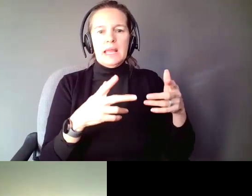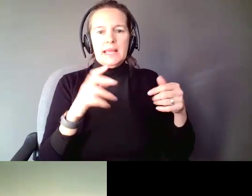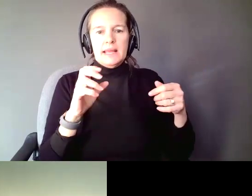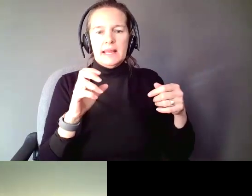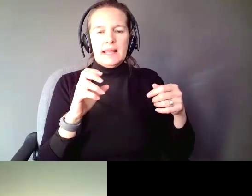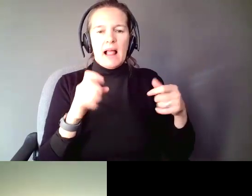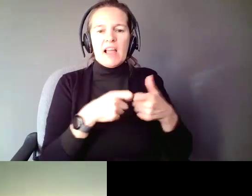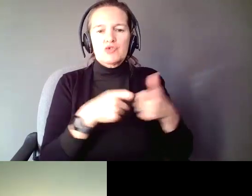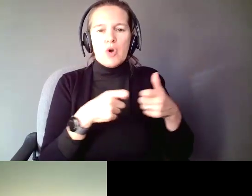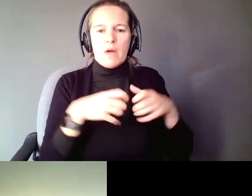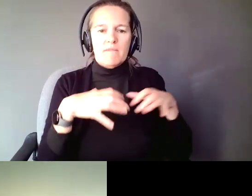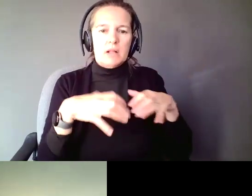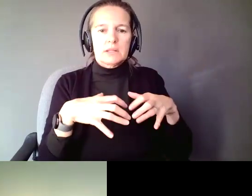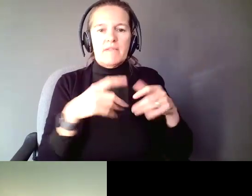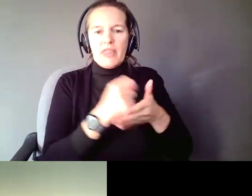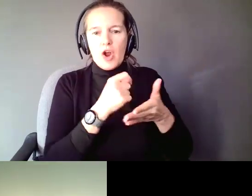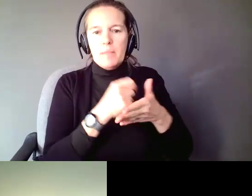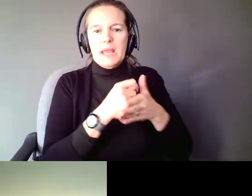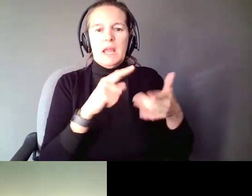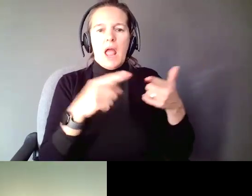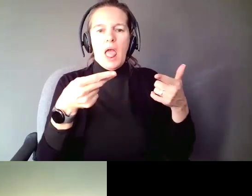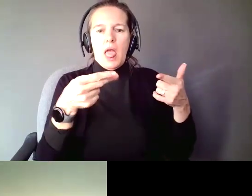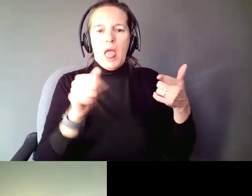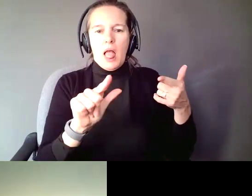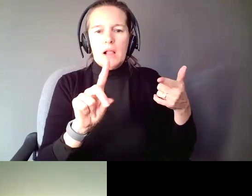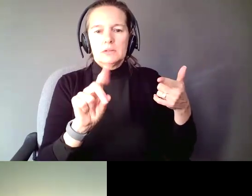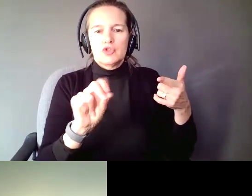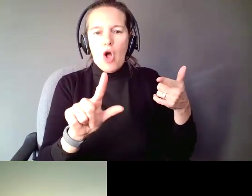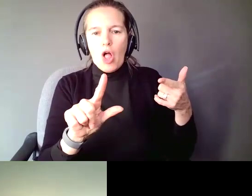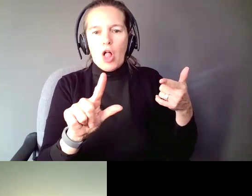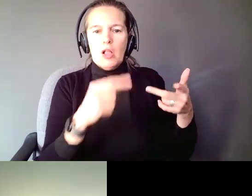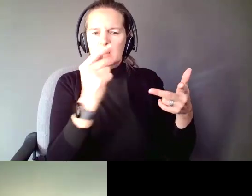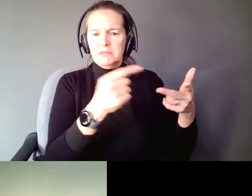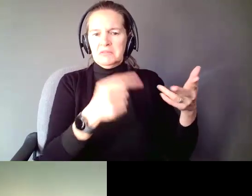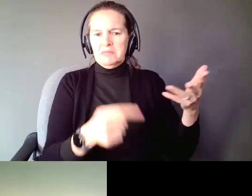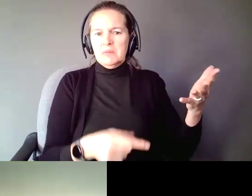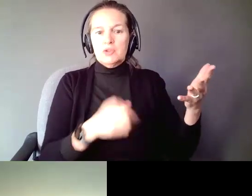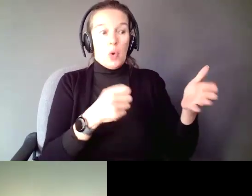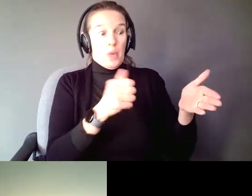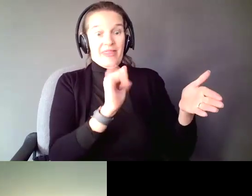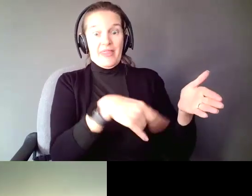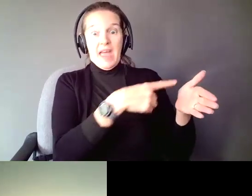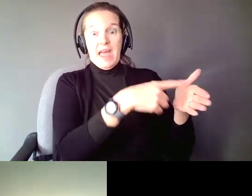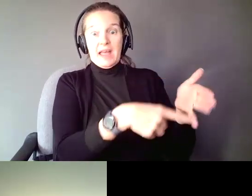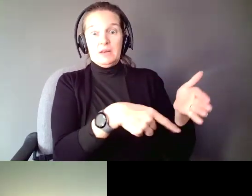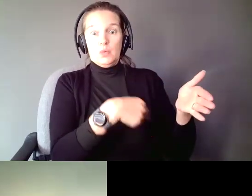I will never consent to taking Haldol. And with those parameters how we can create our decision